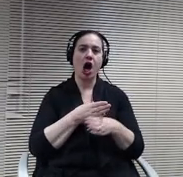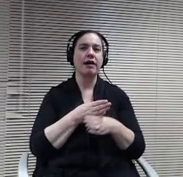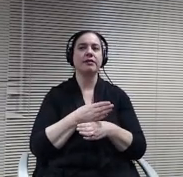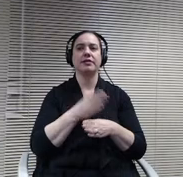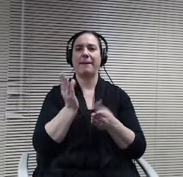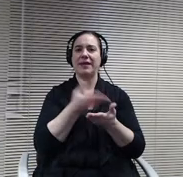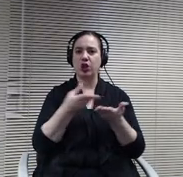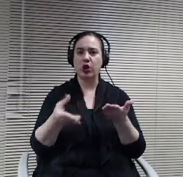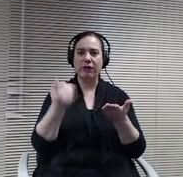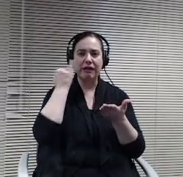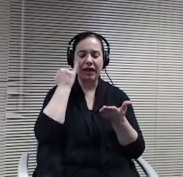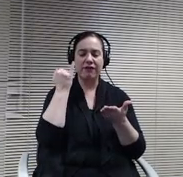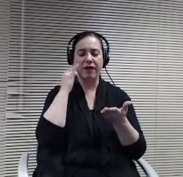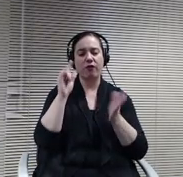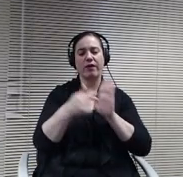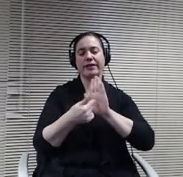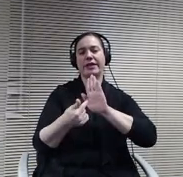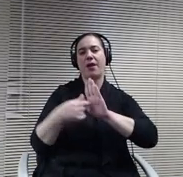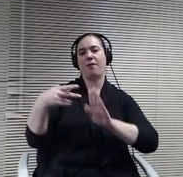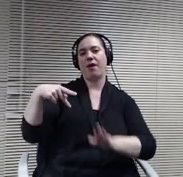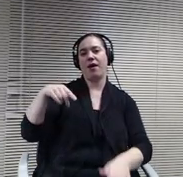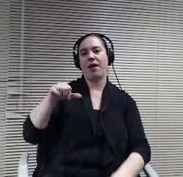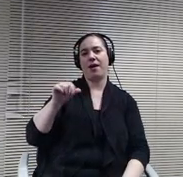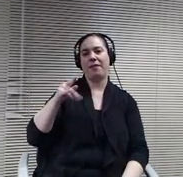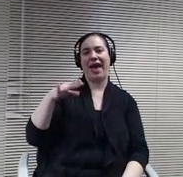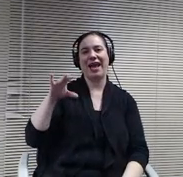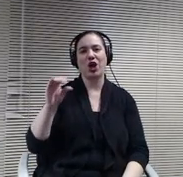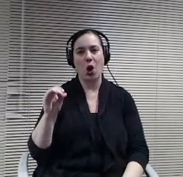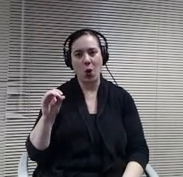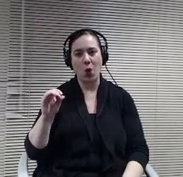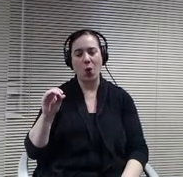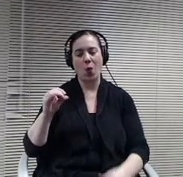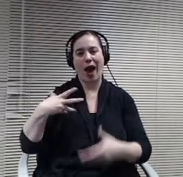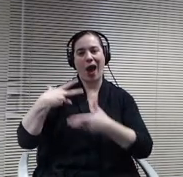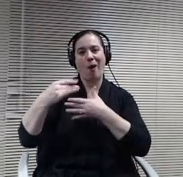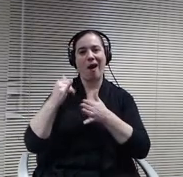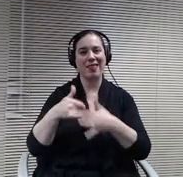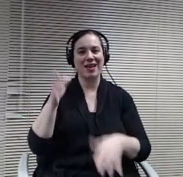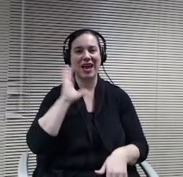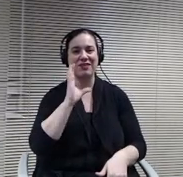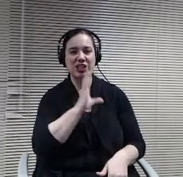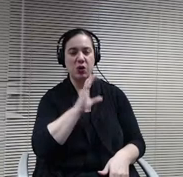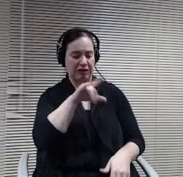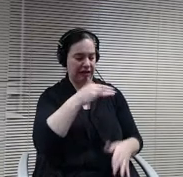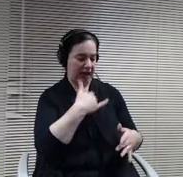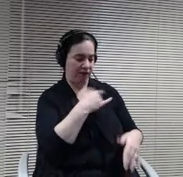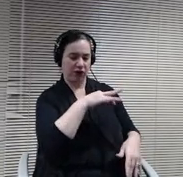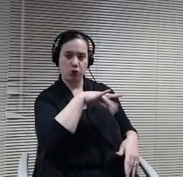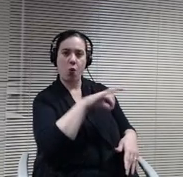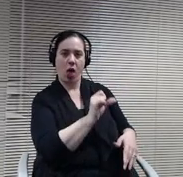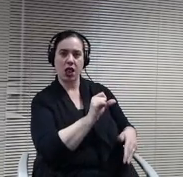Cave. Fanteria that's in close proximity to the where this momentum building would be.